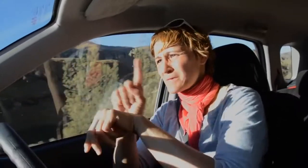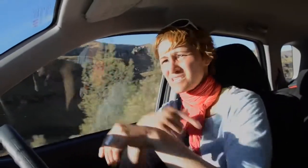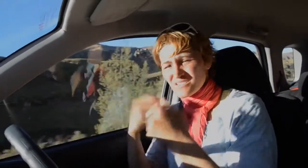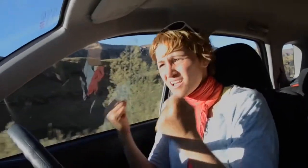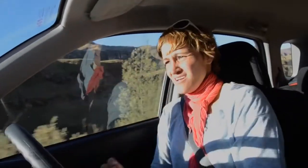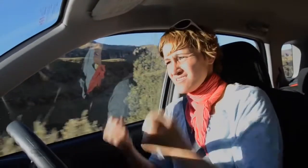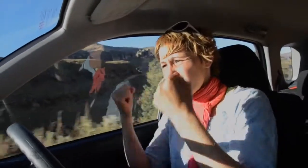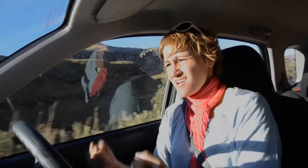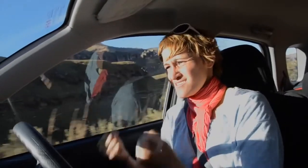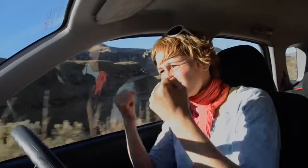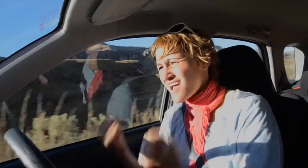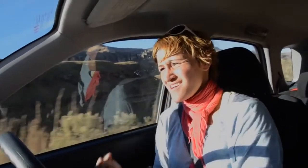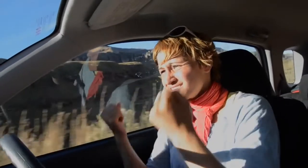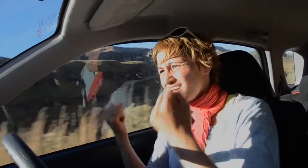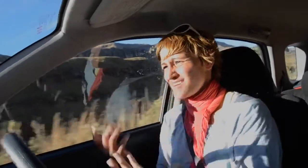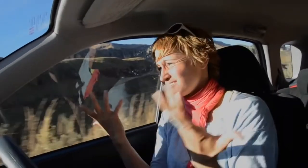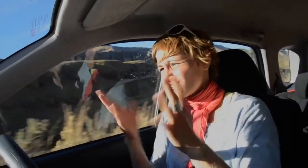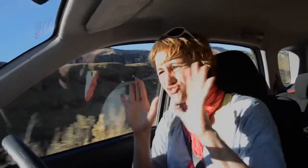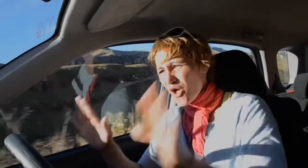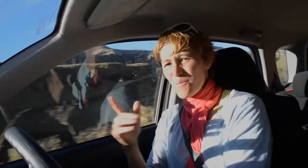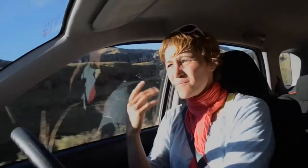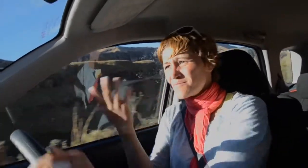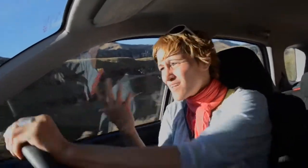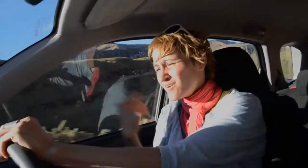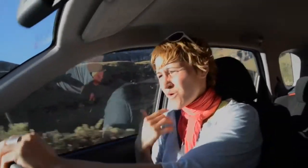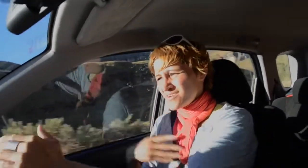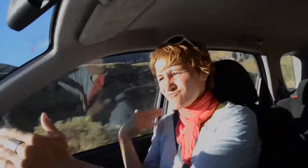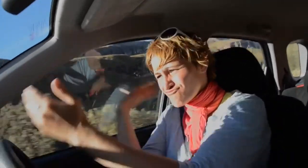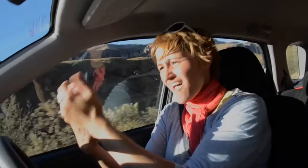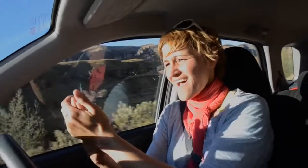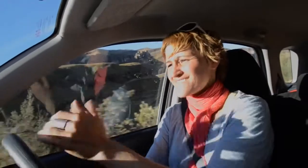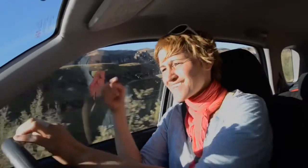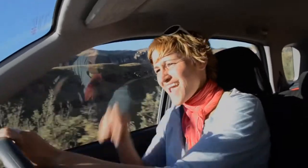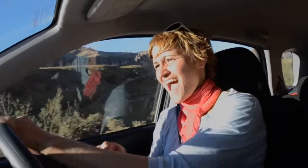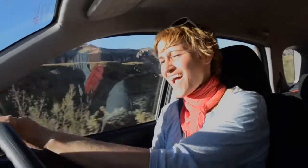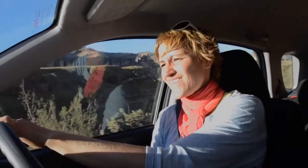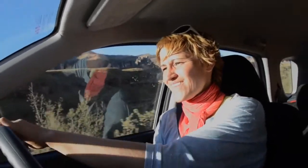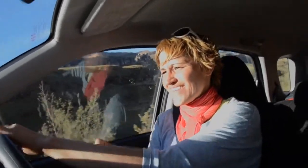minutes left to make it there. We have been driving for a long time and when will that stop?